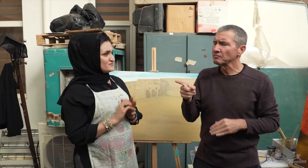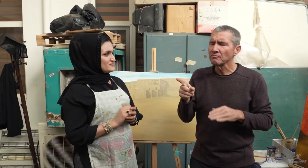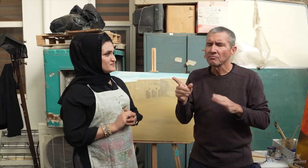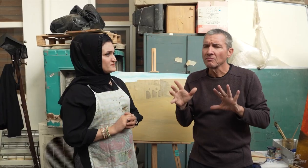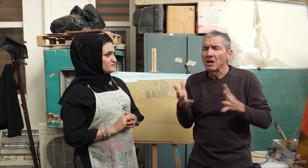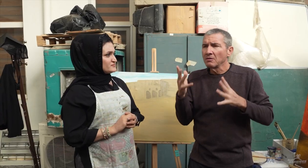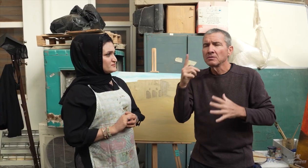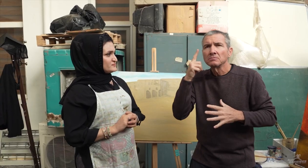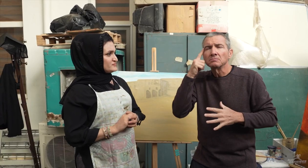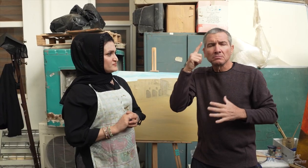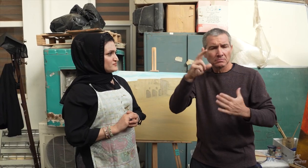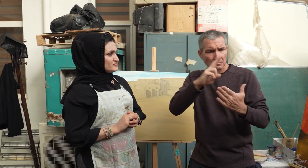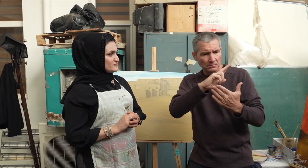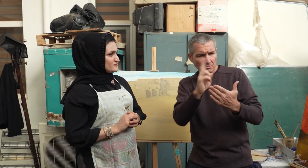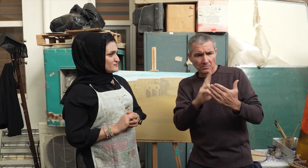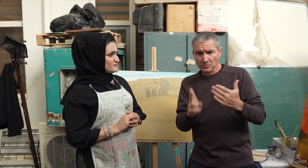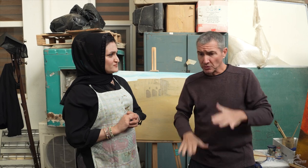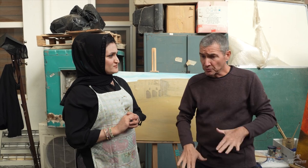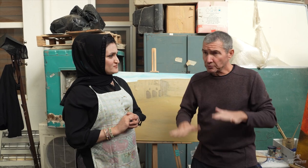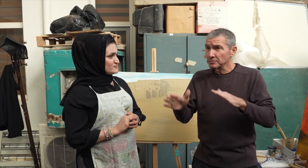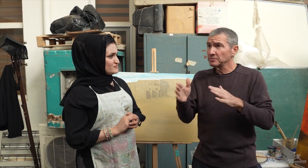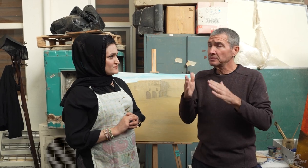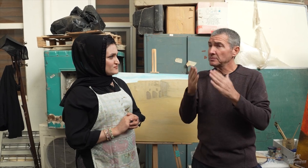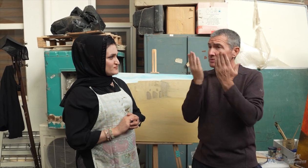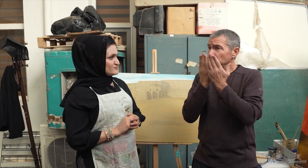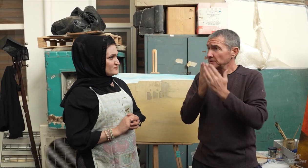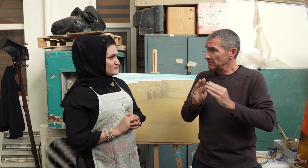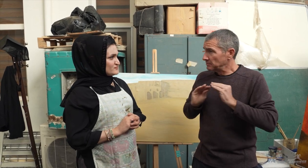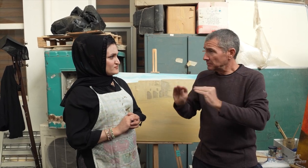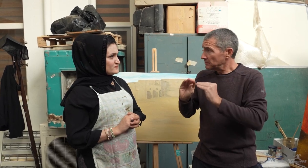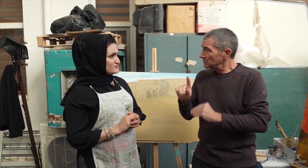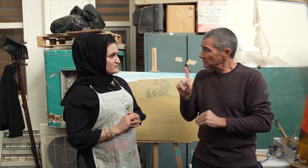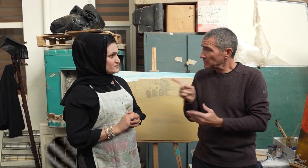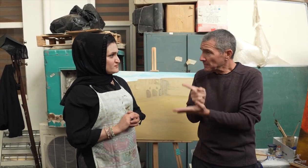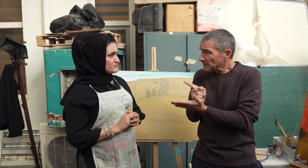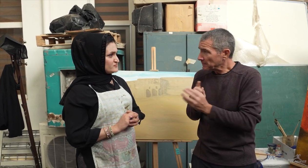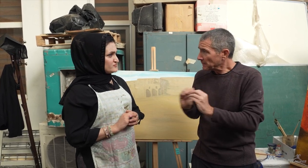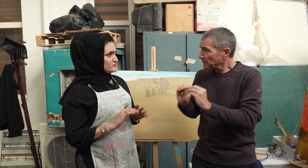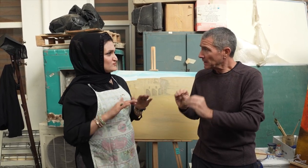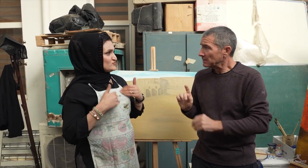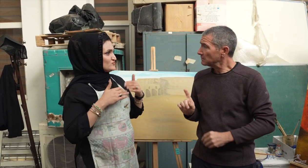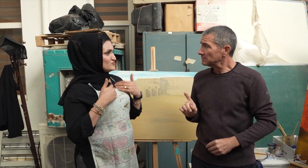How did you learn to paint? Did you start during your childhood? Did you learn from school?